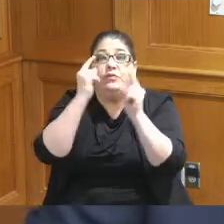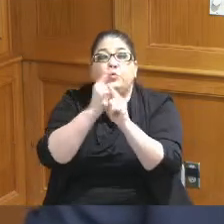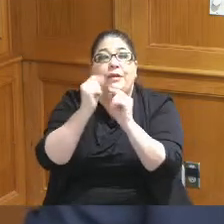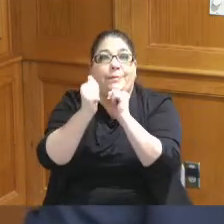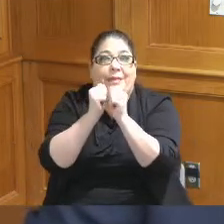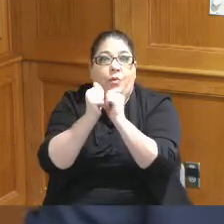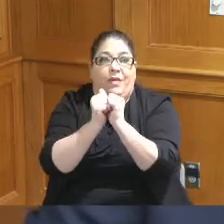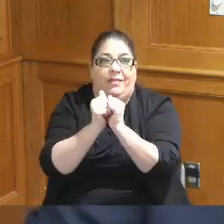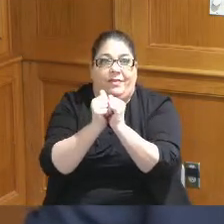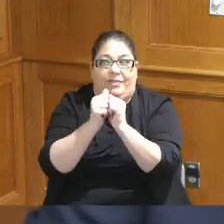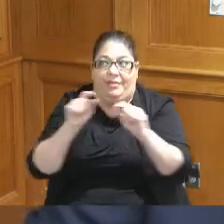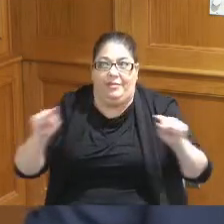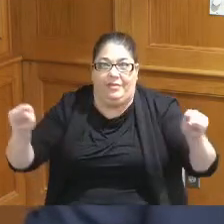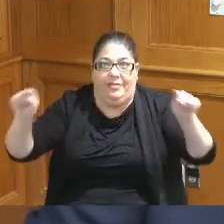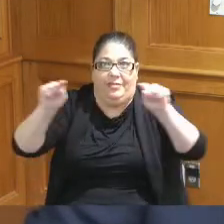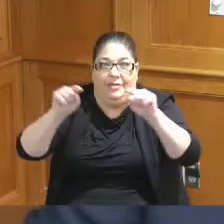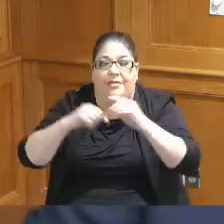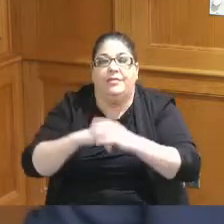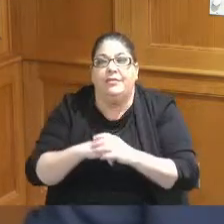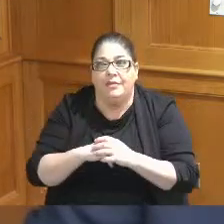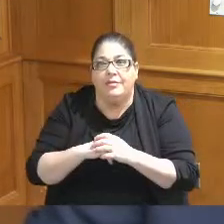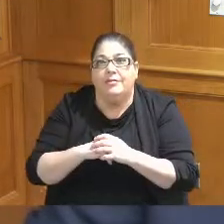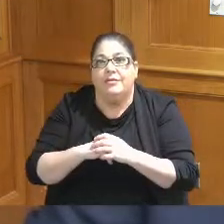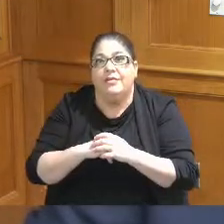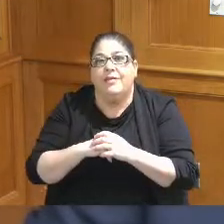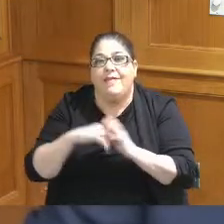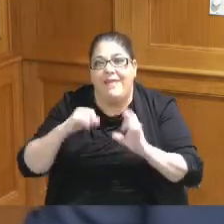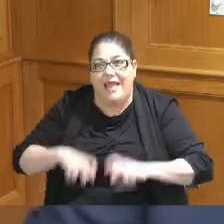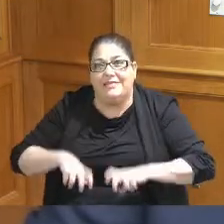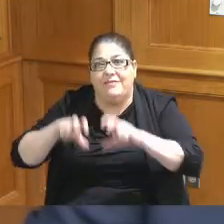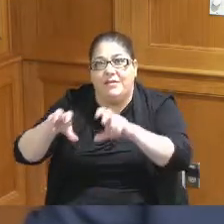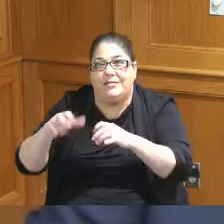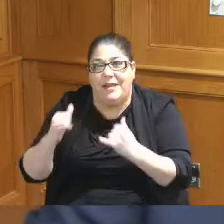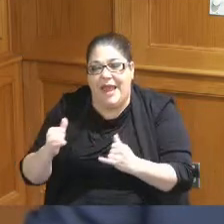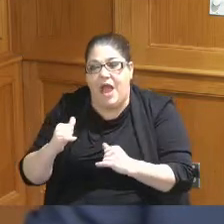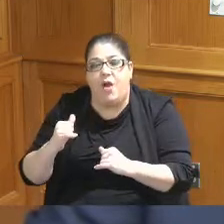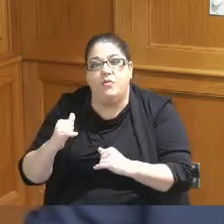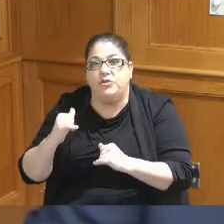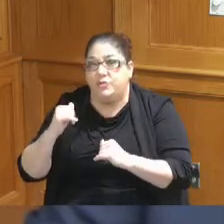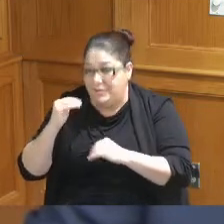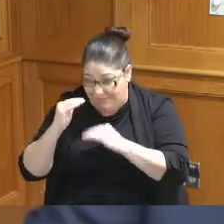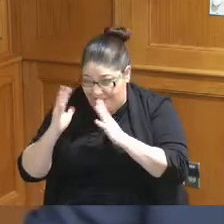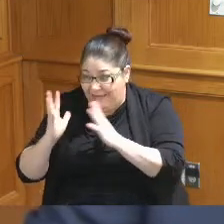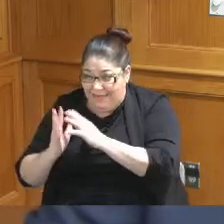with our competitive set which is the investment we're making here we've taken the right steps to